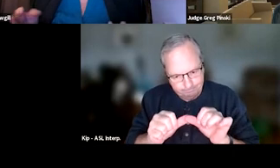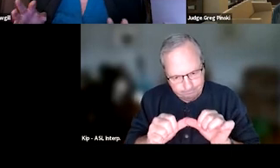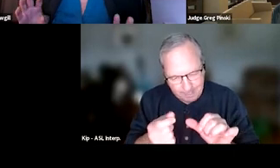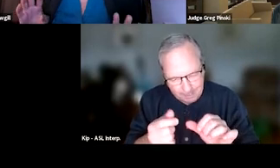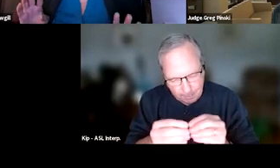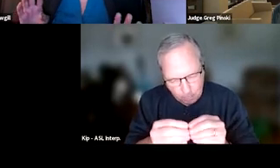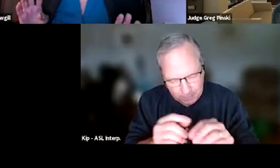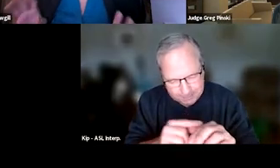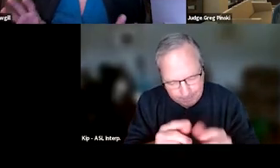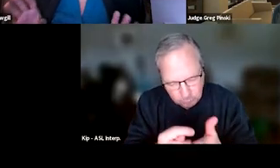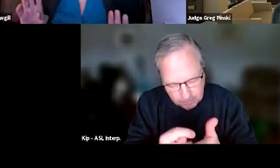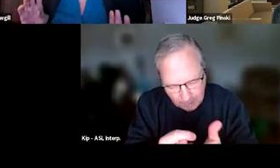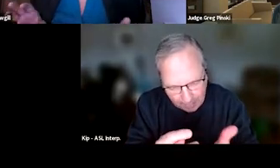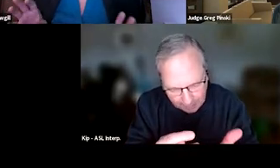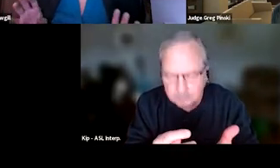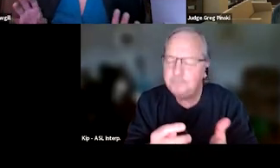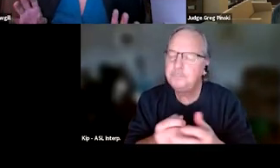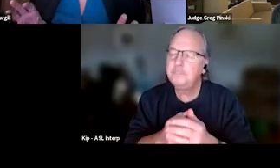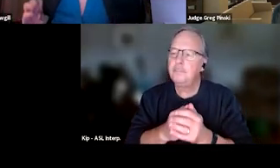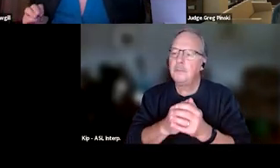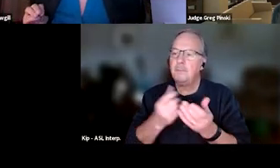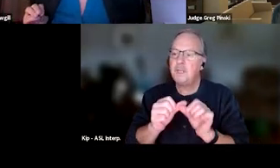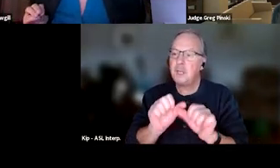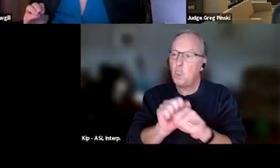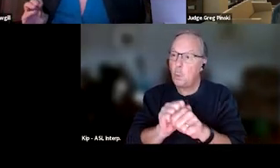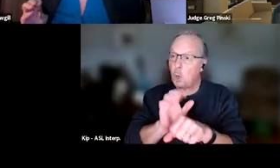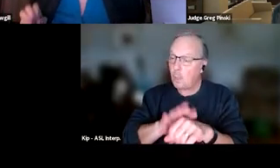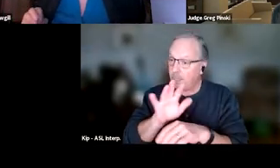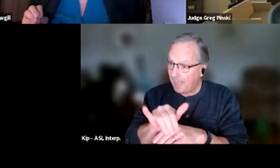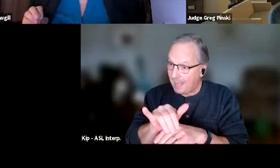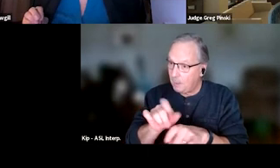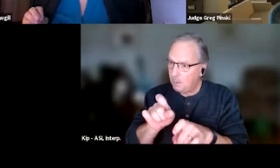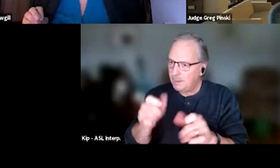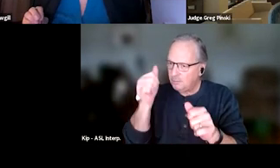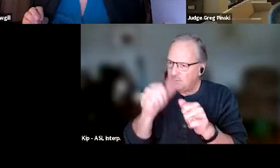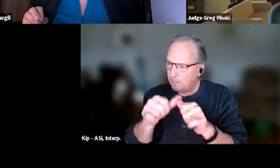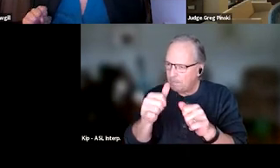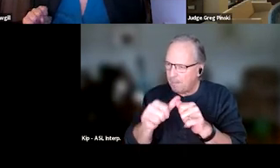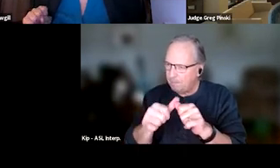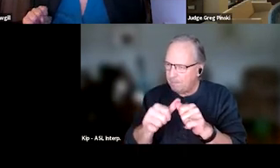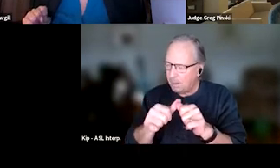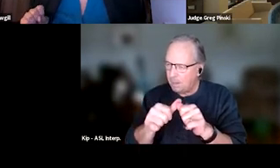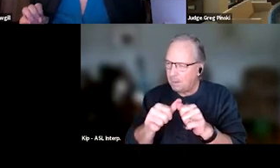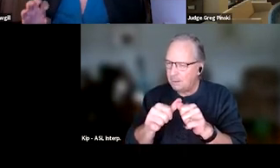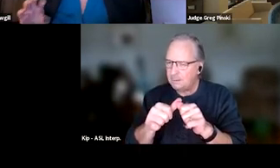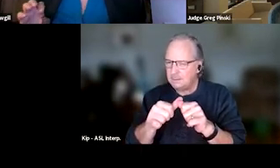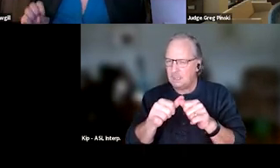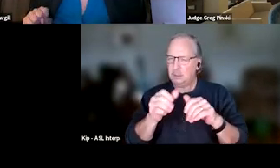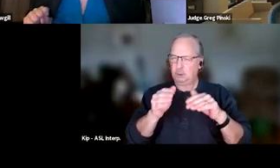but we need, if they're still working on it. Then we need to remember, substance, moderate to severe substance use disorder